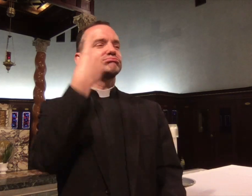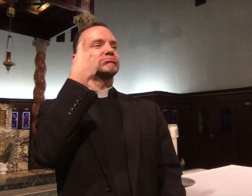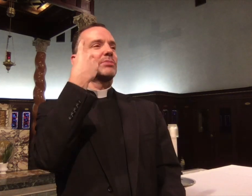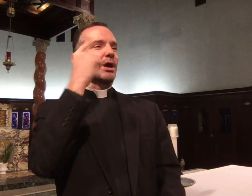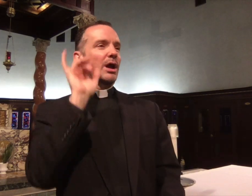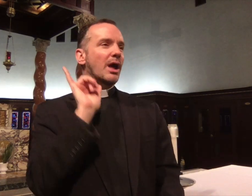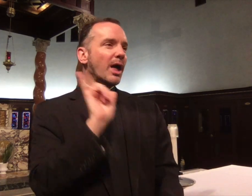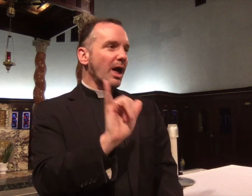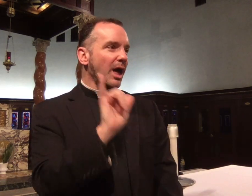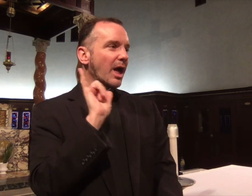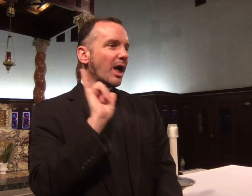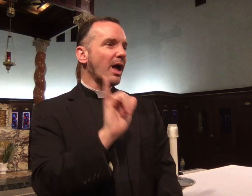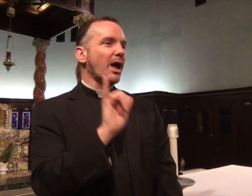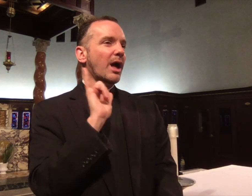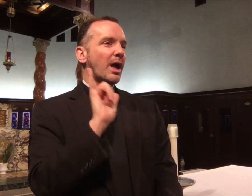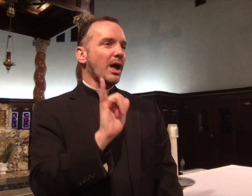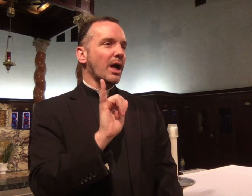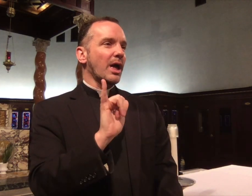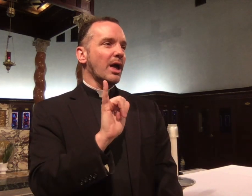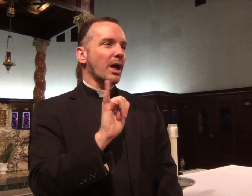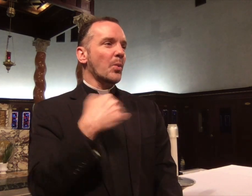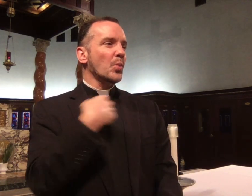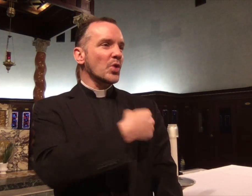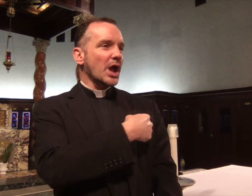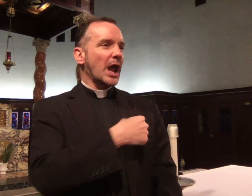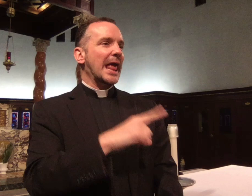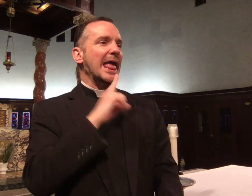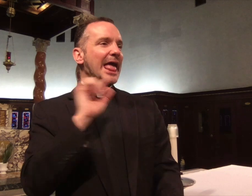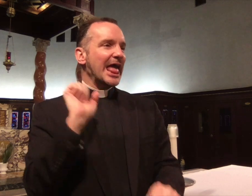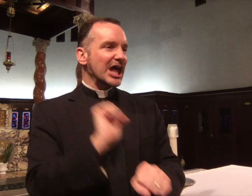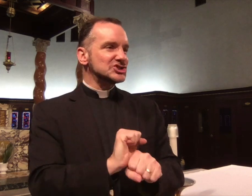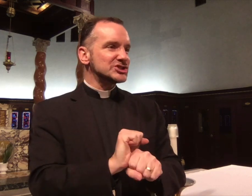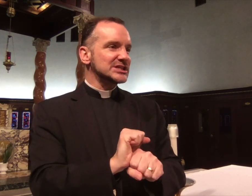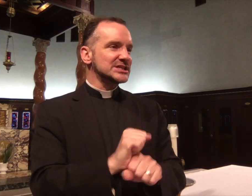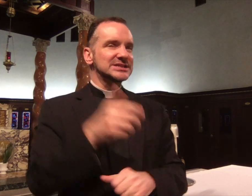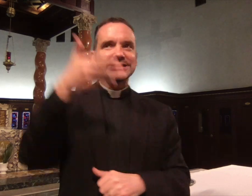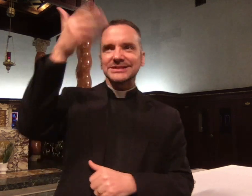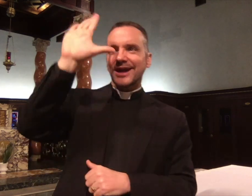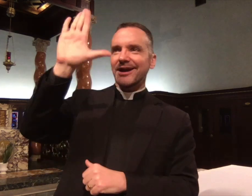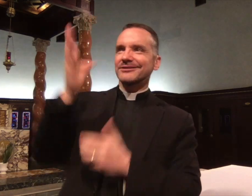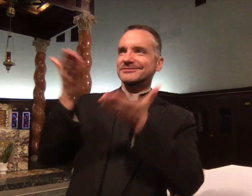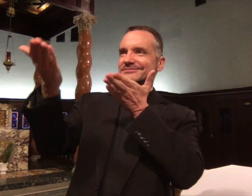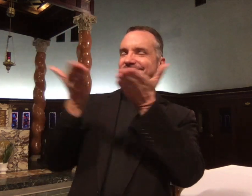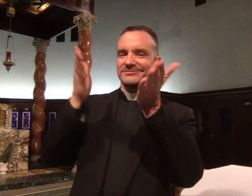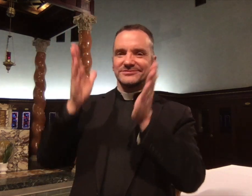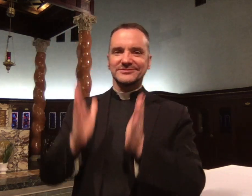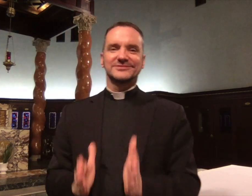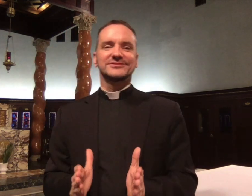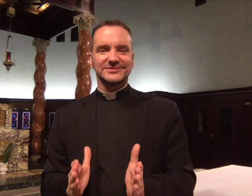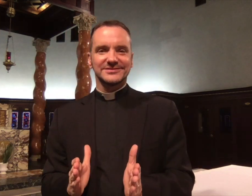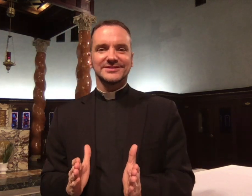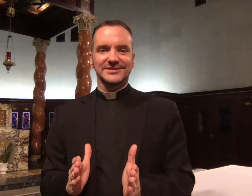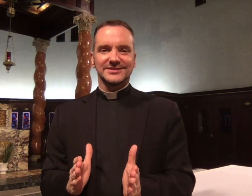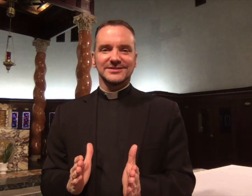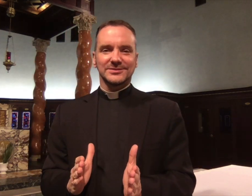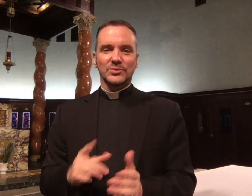we are actually God's servants. .